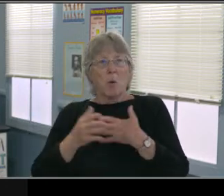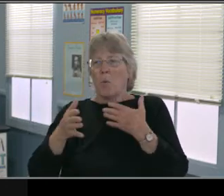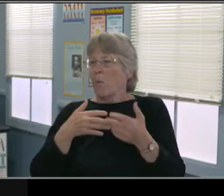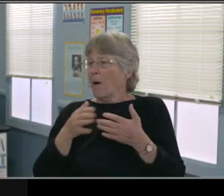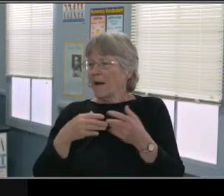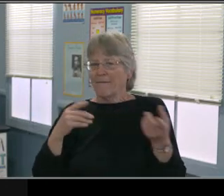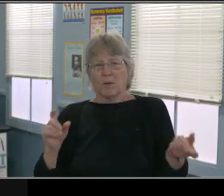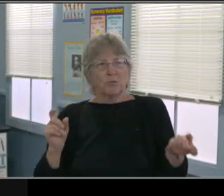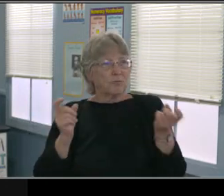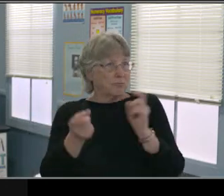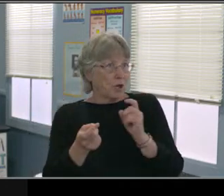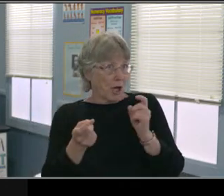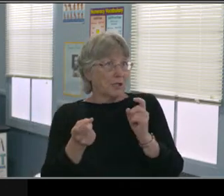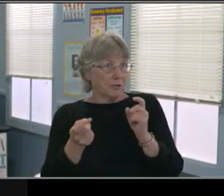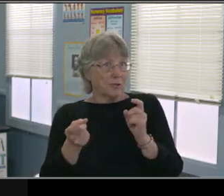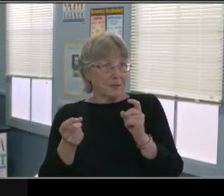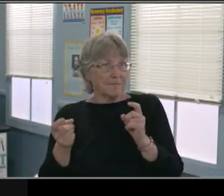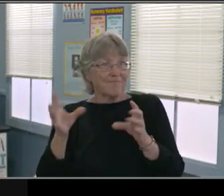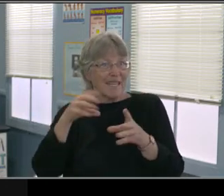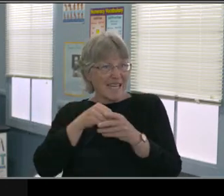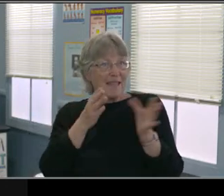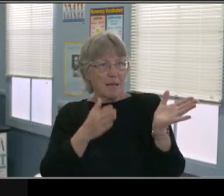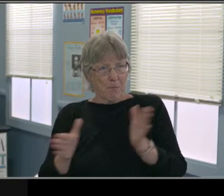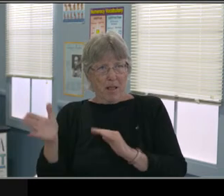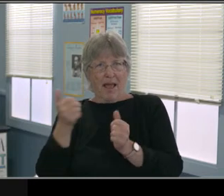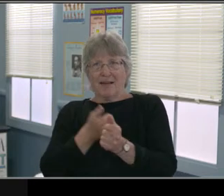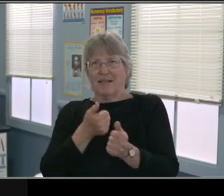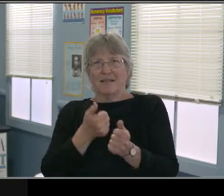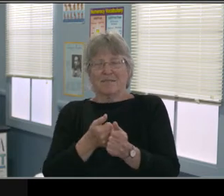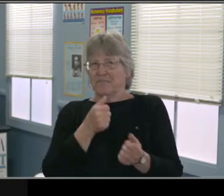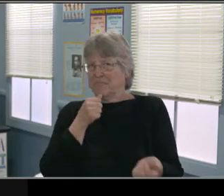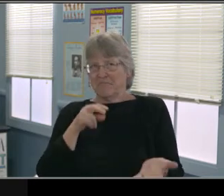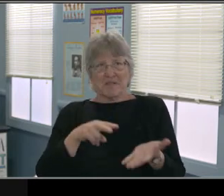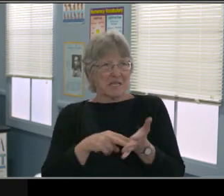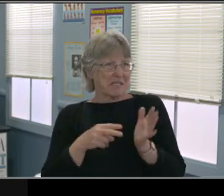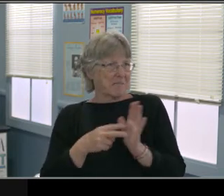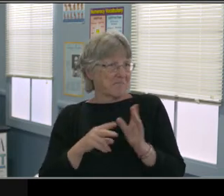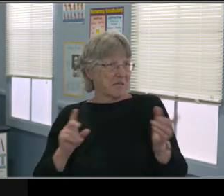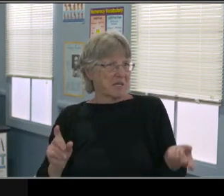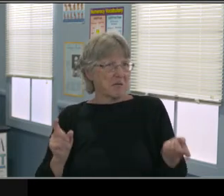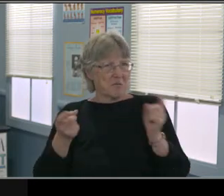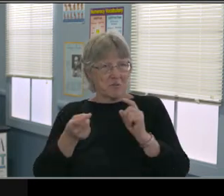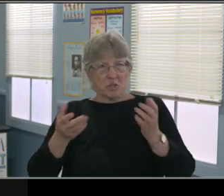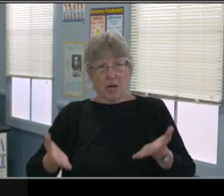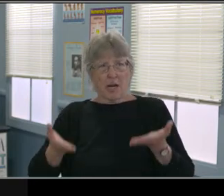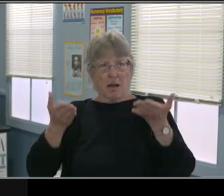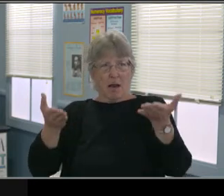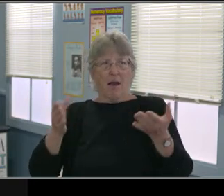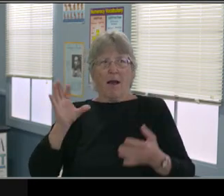But really the most important thing for me and I think for you as well, is why do we create this?